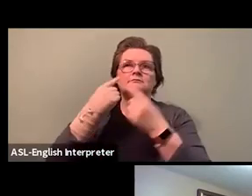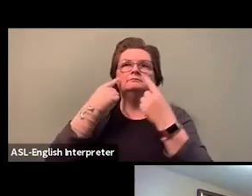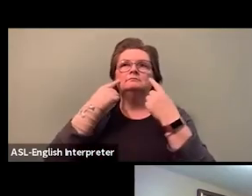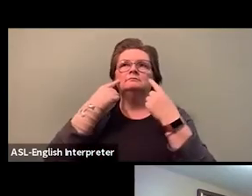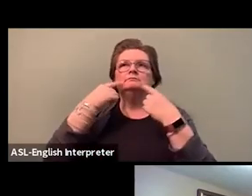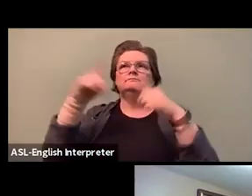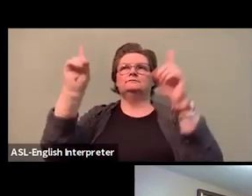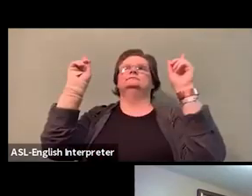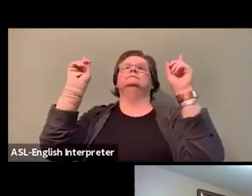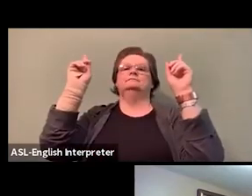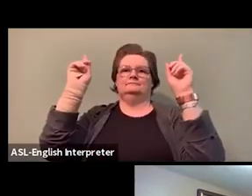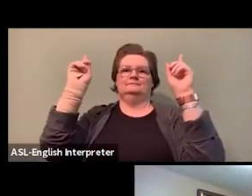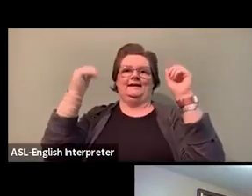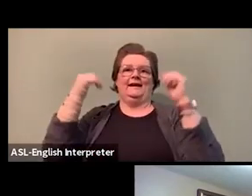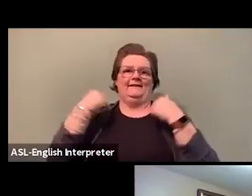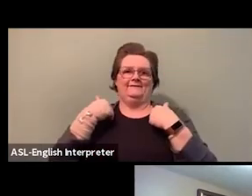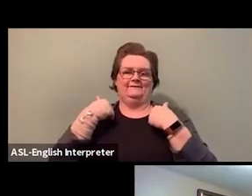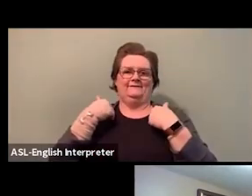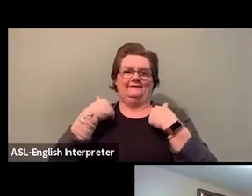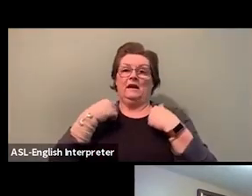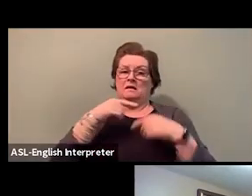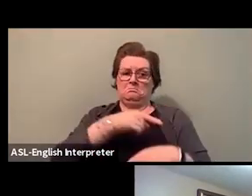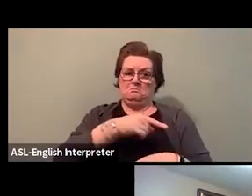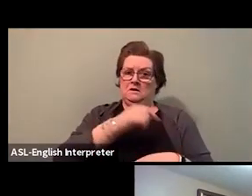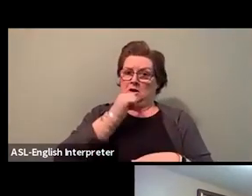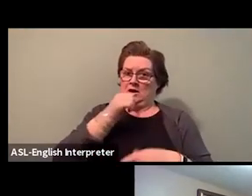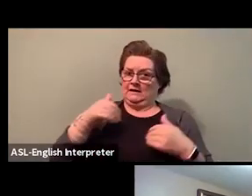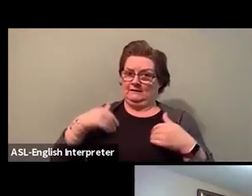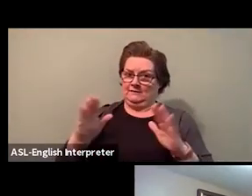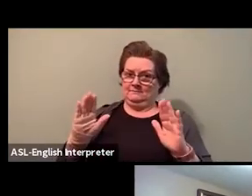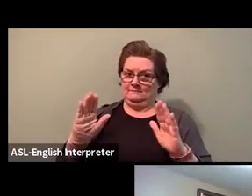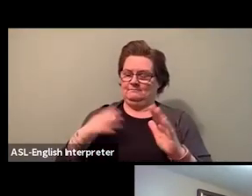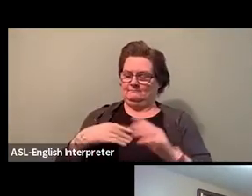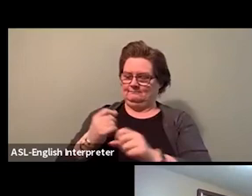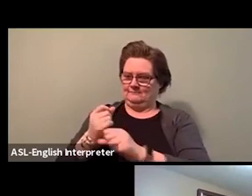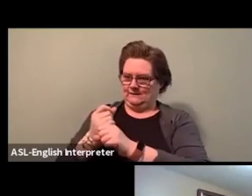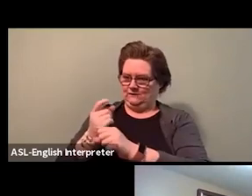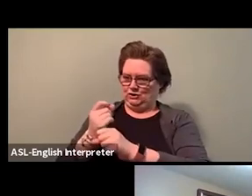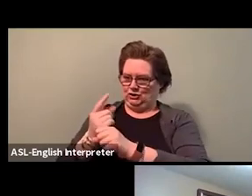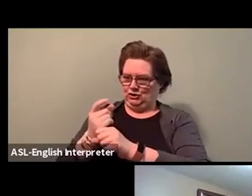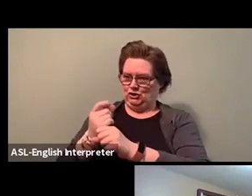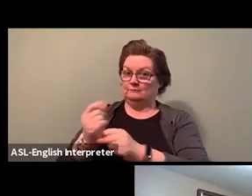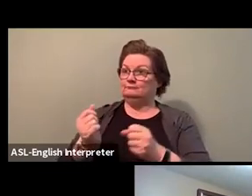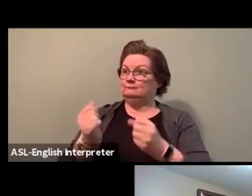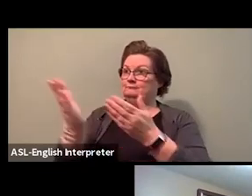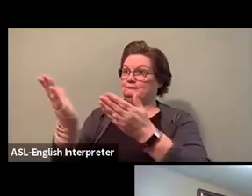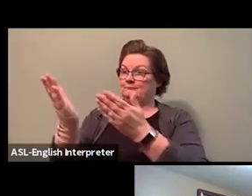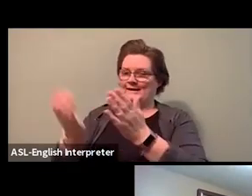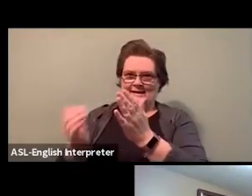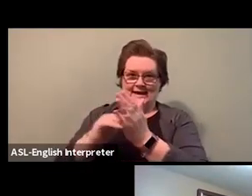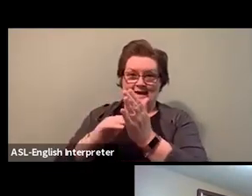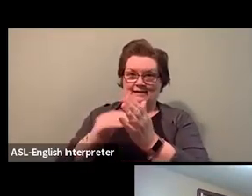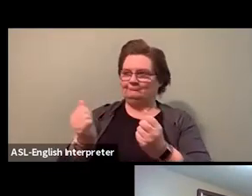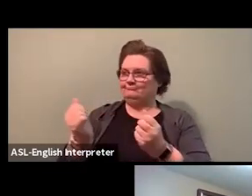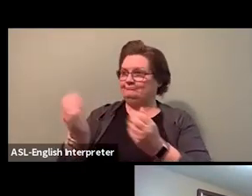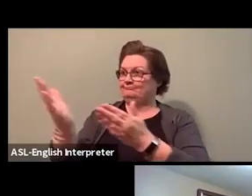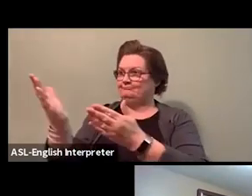But they didn't stop, and they persist, and they worked together and they continued to talk.